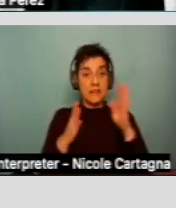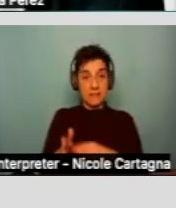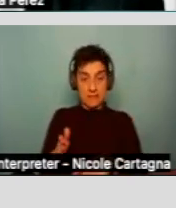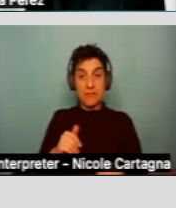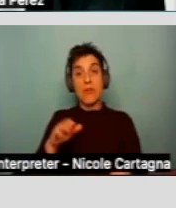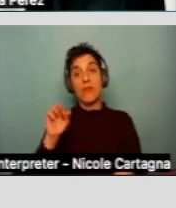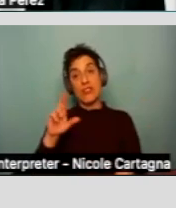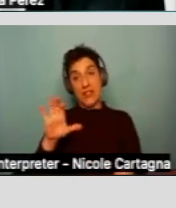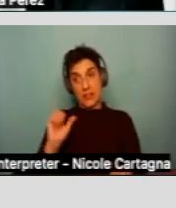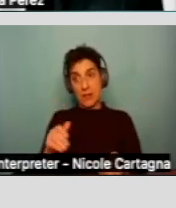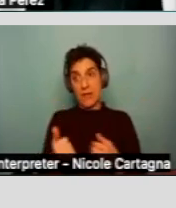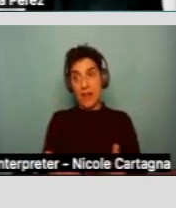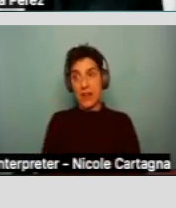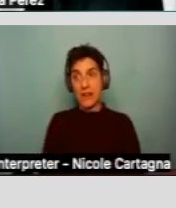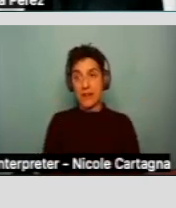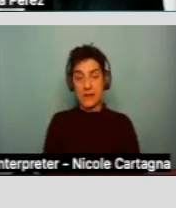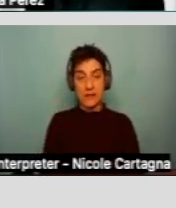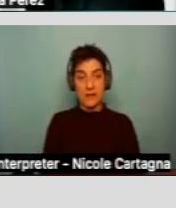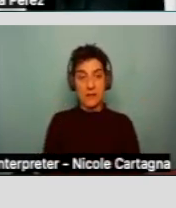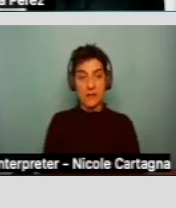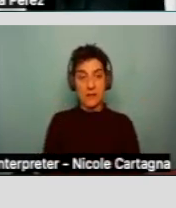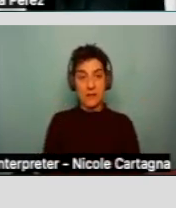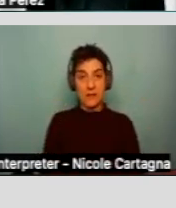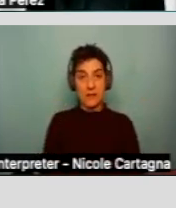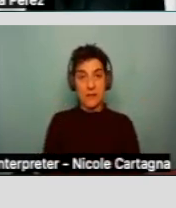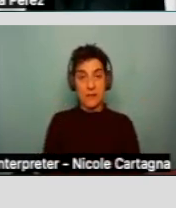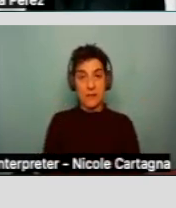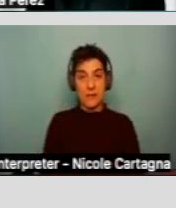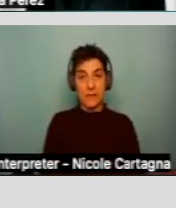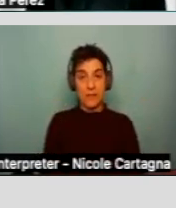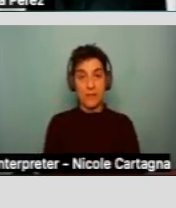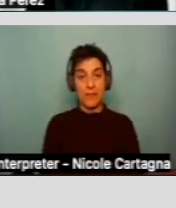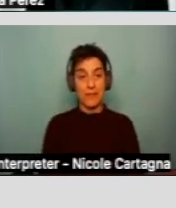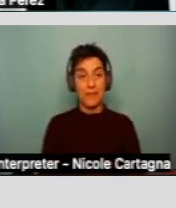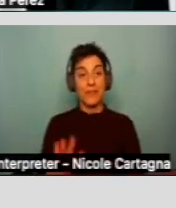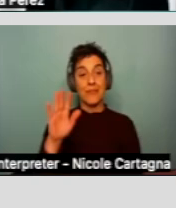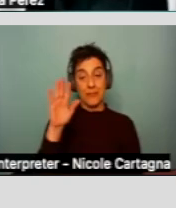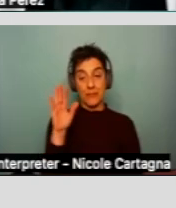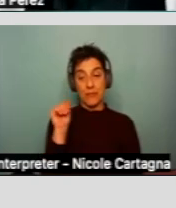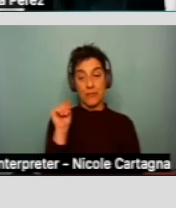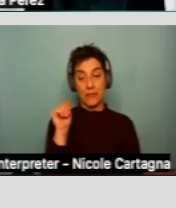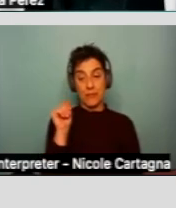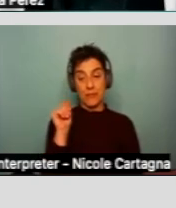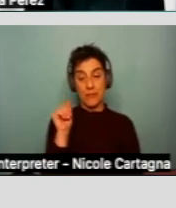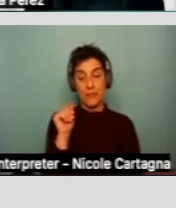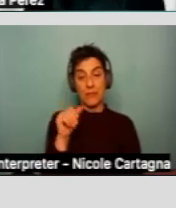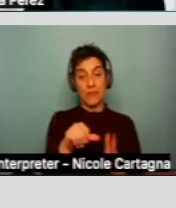A regional center can provide them... it's important to bring a notice, a denial notice,